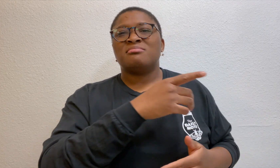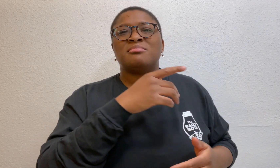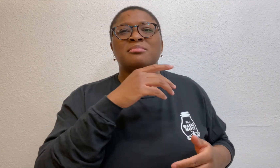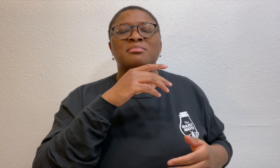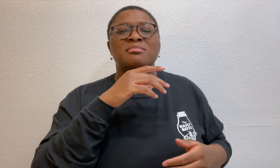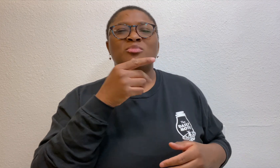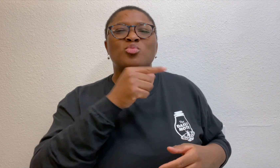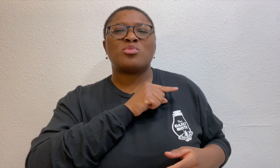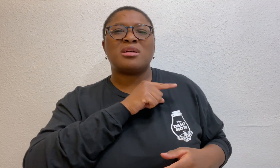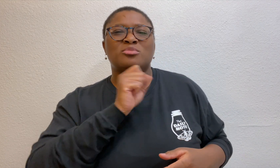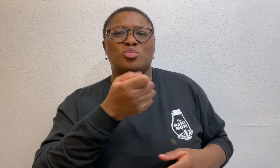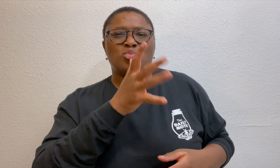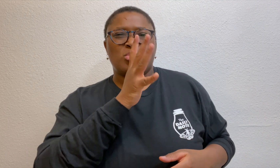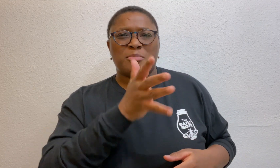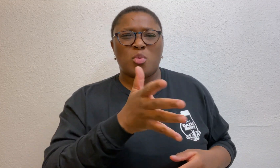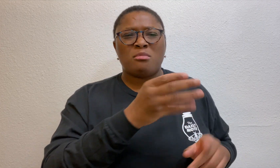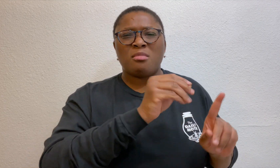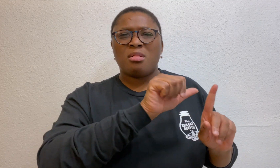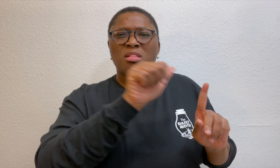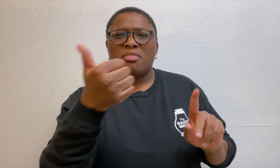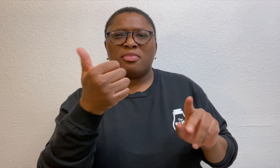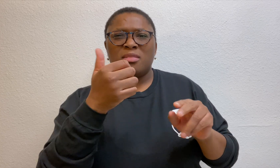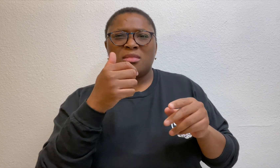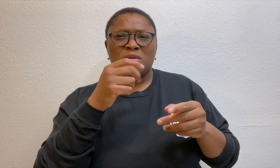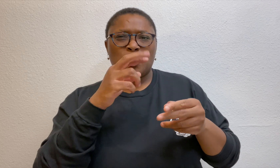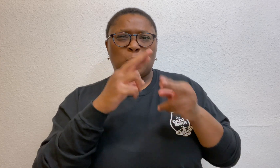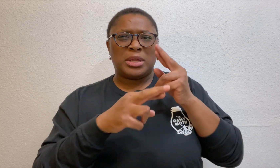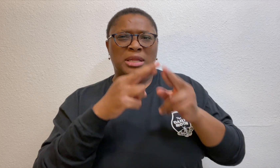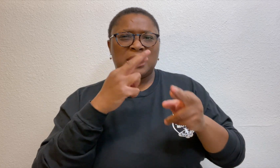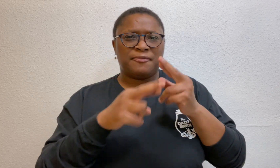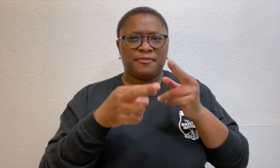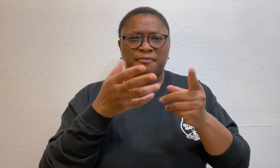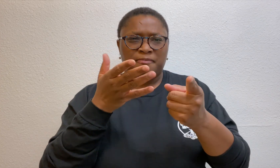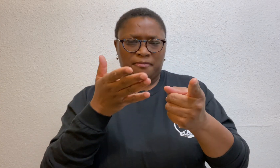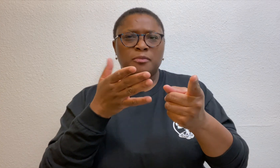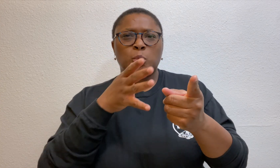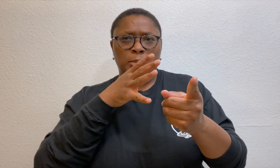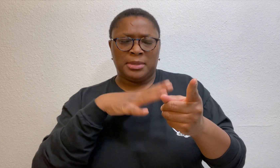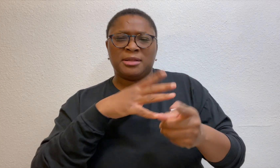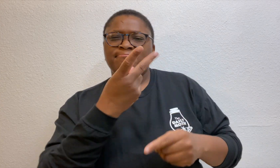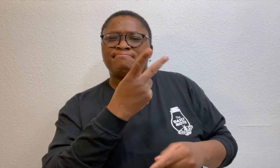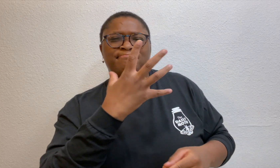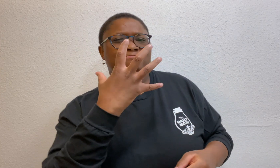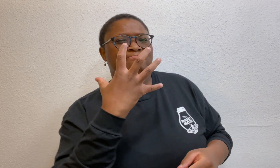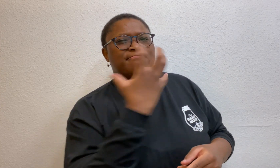Grant’s grandmother and other relatives, a female, got up